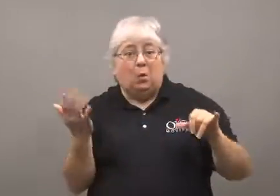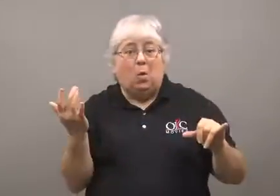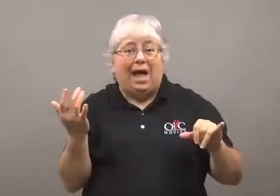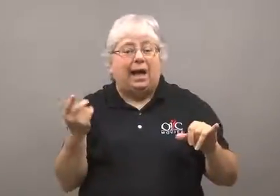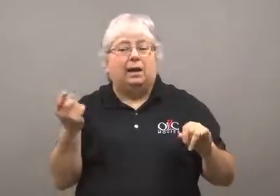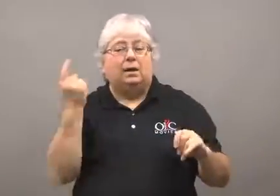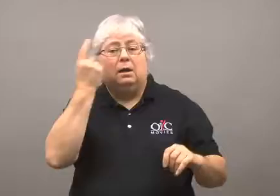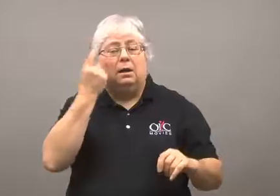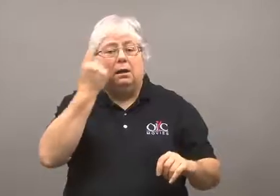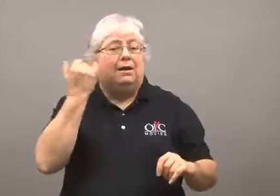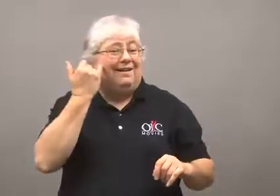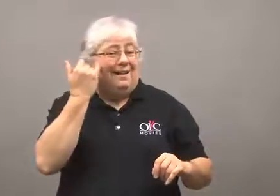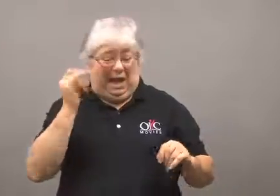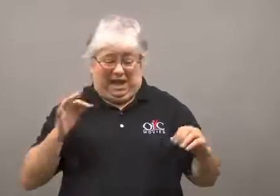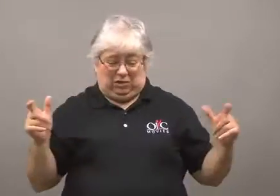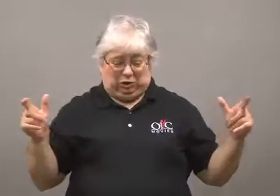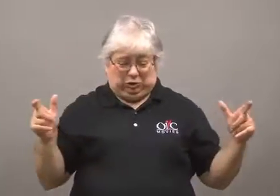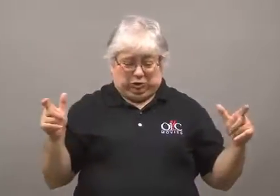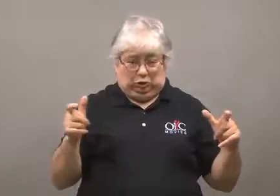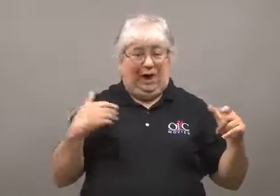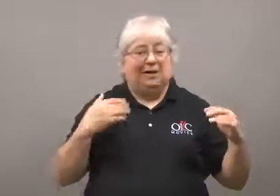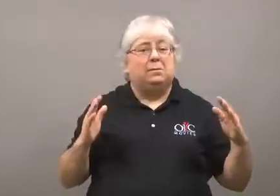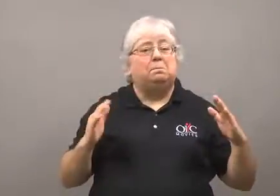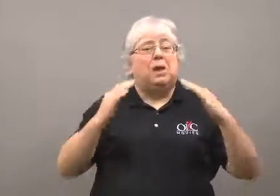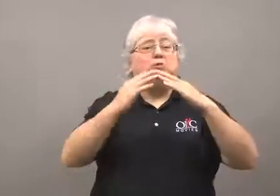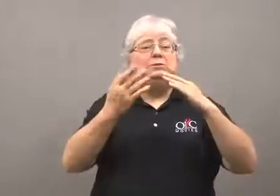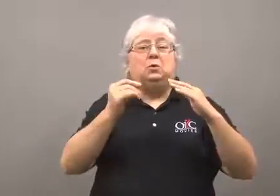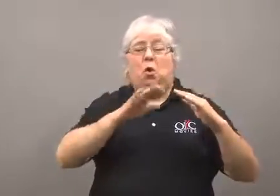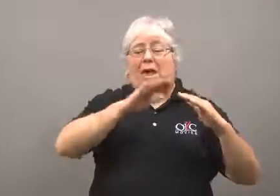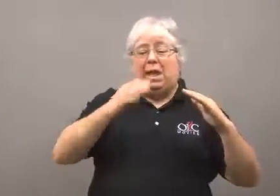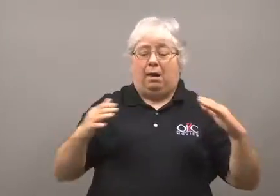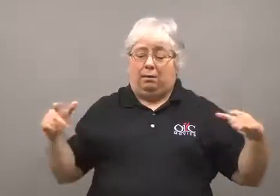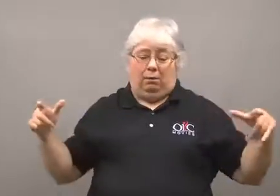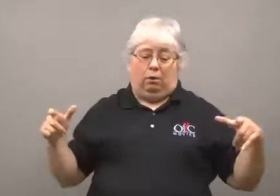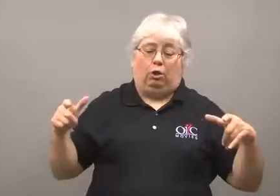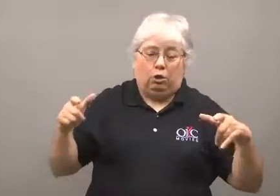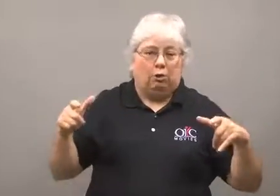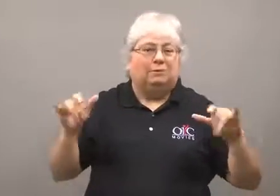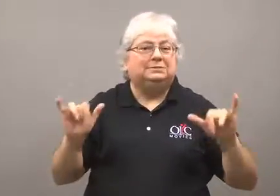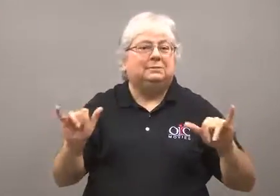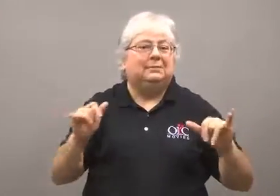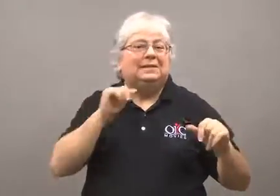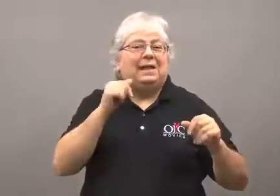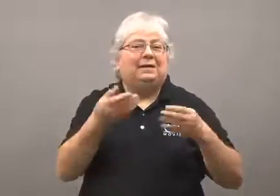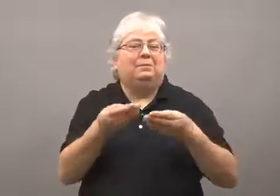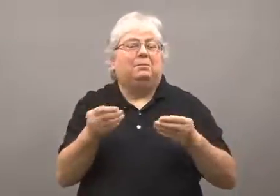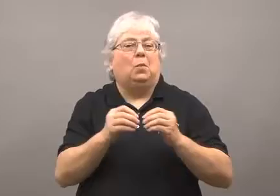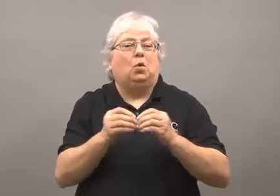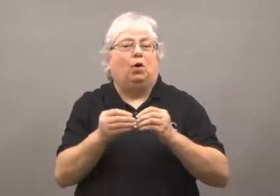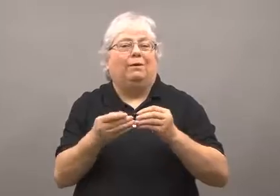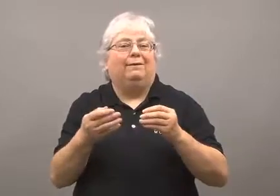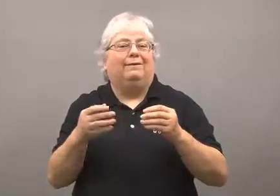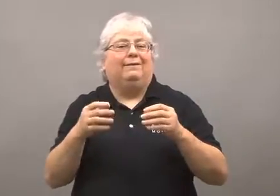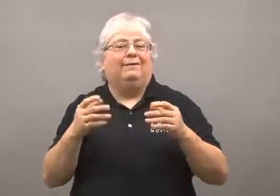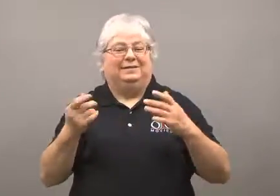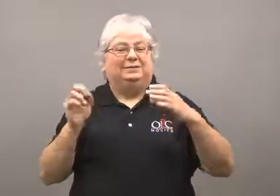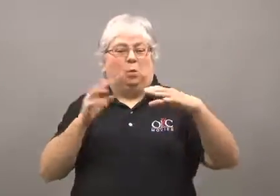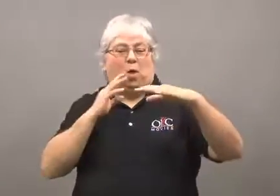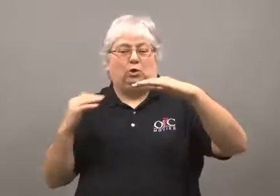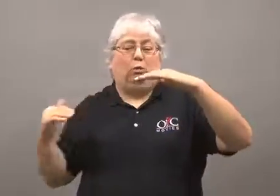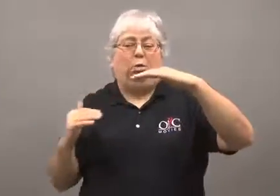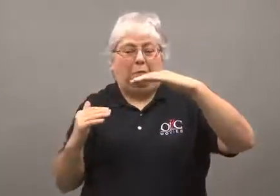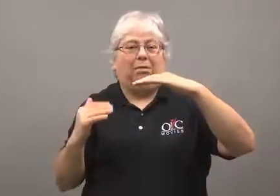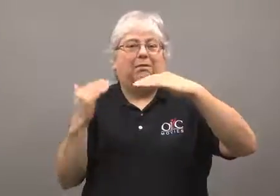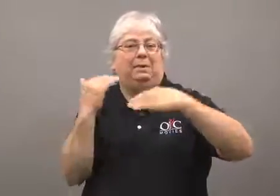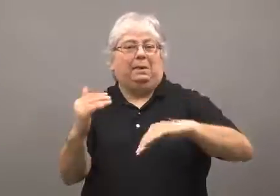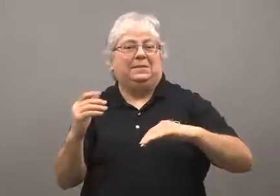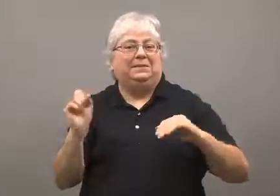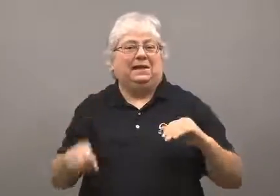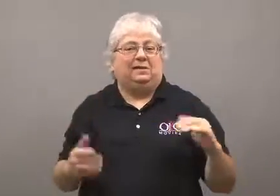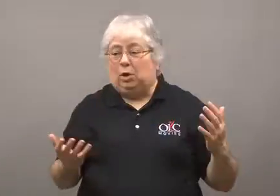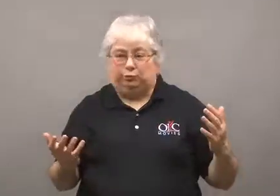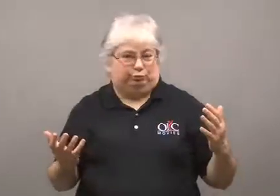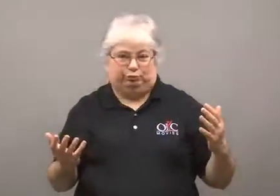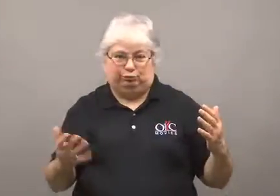If a mountain or hills were found under it, they could halt the water and melting.